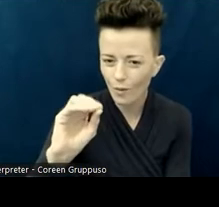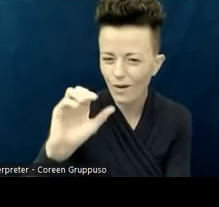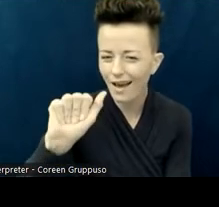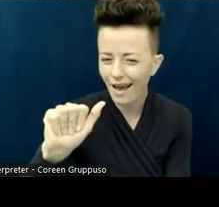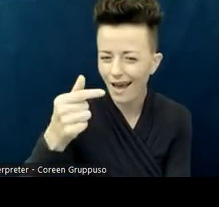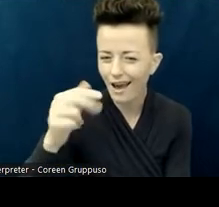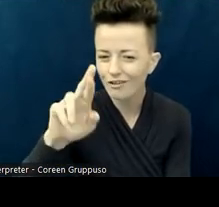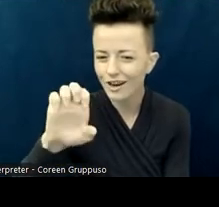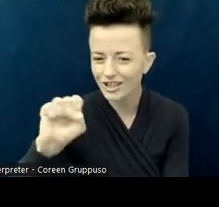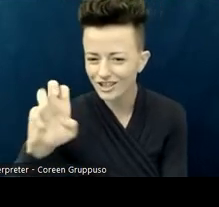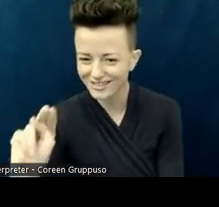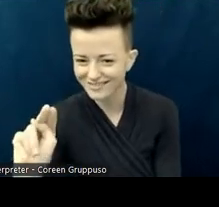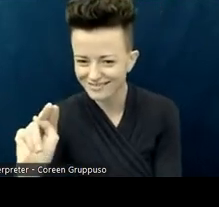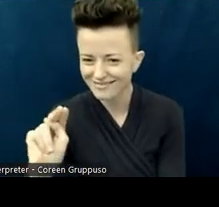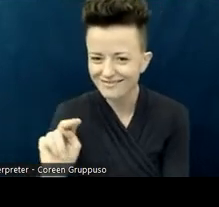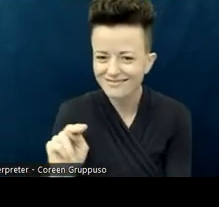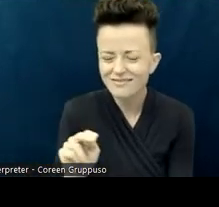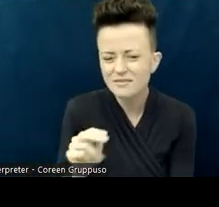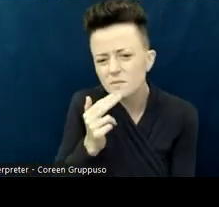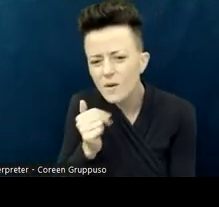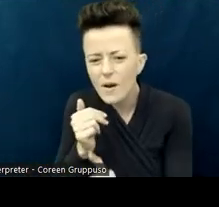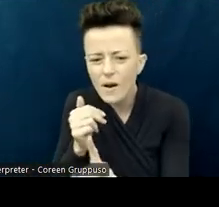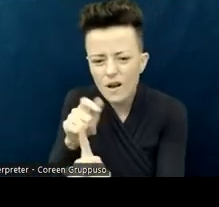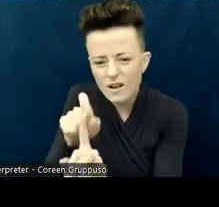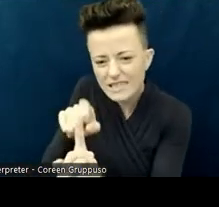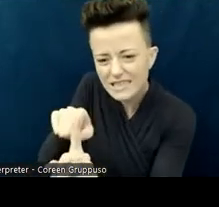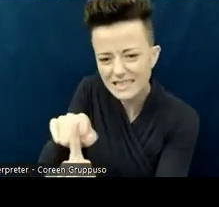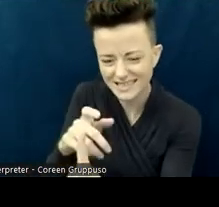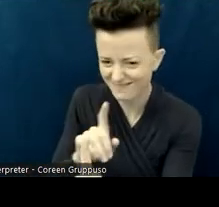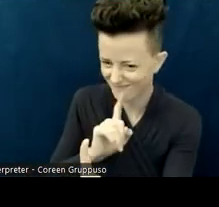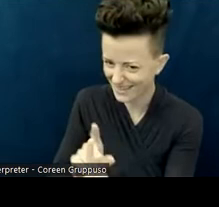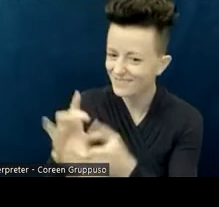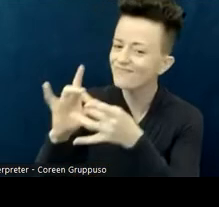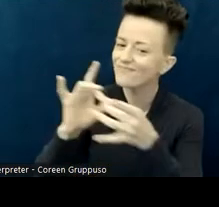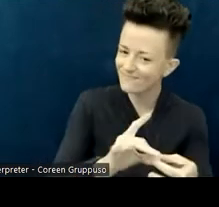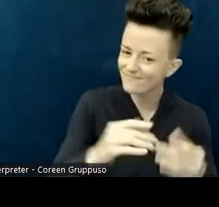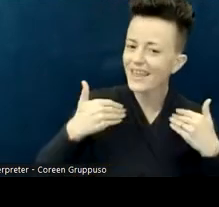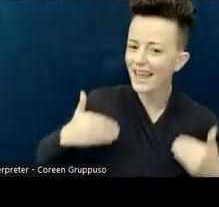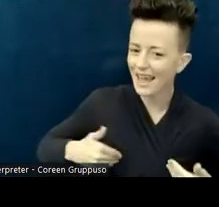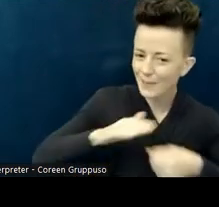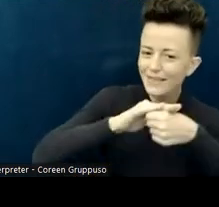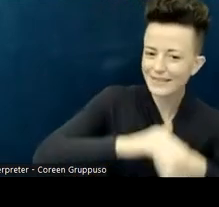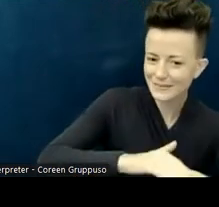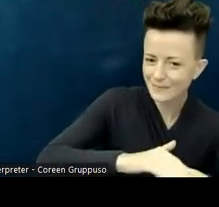are also new in the context of ableism. You may have heard of them in the context of racism training.